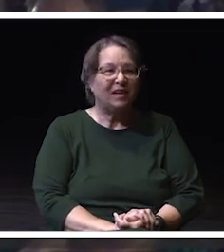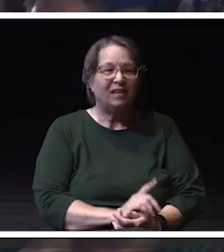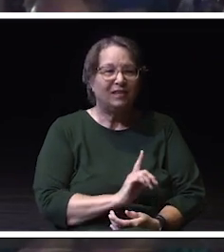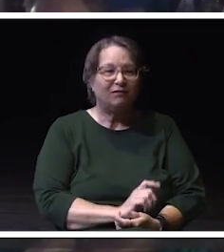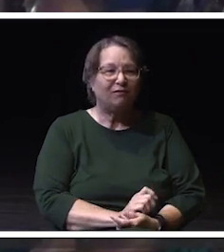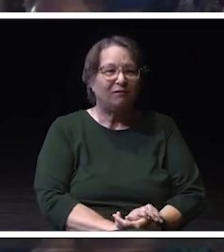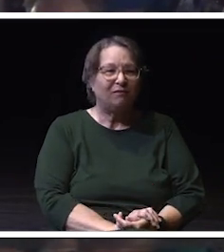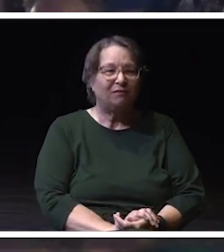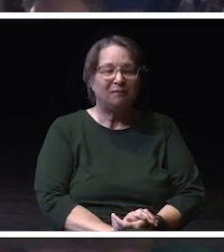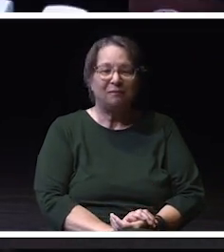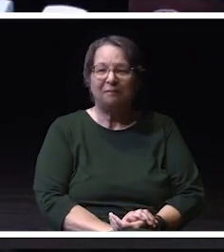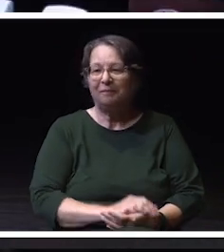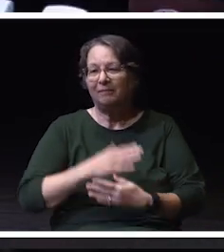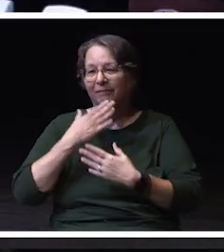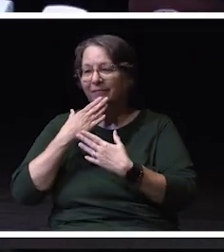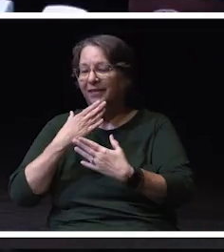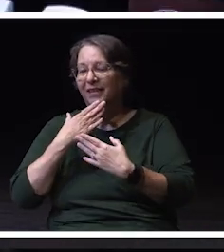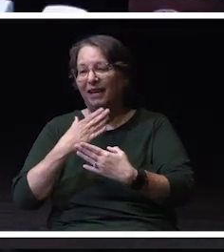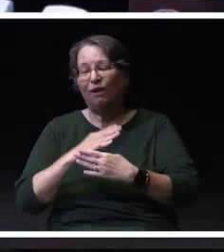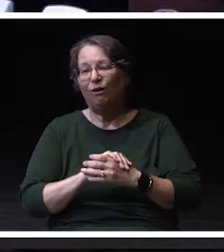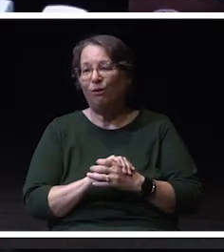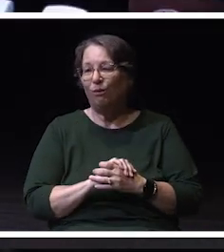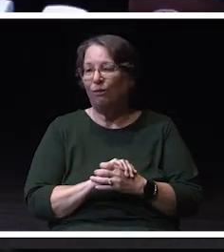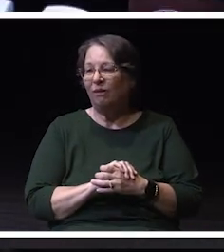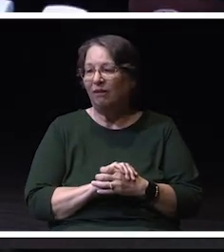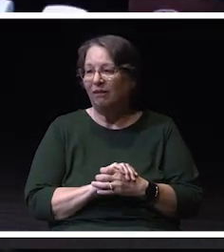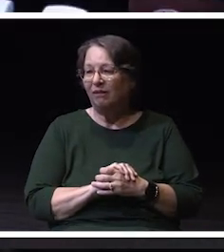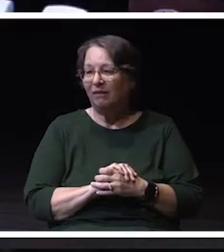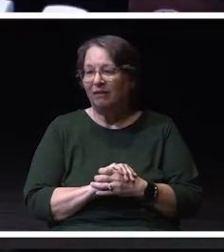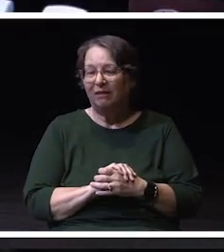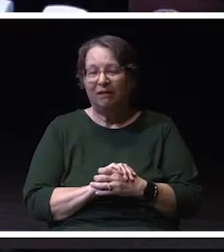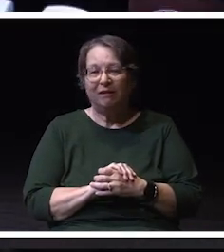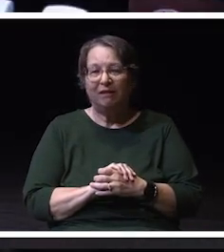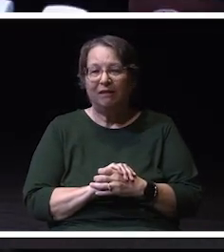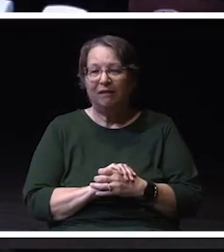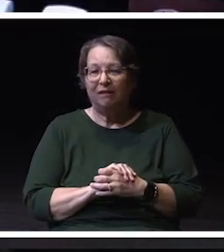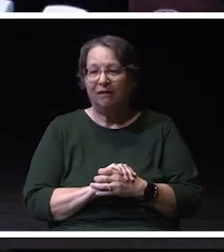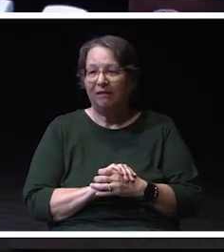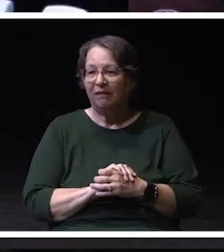Thank you. To our, our the University Cabinet. Thank you